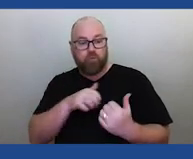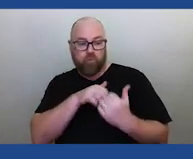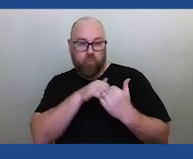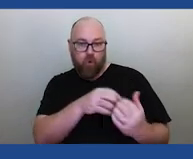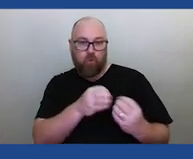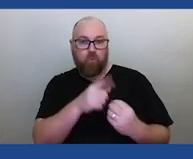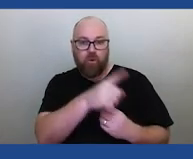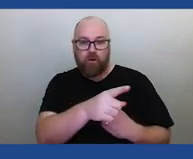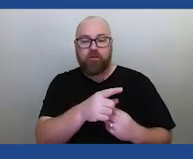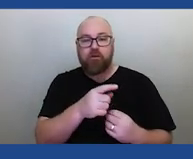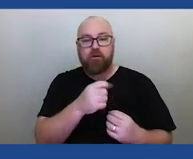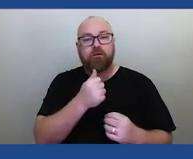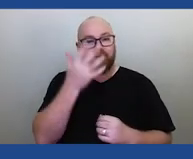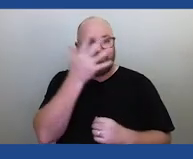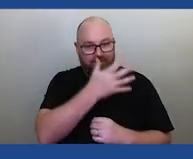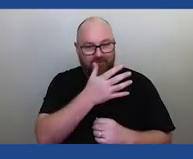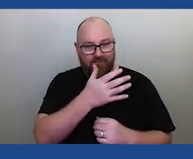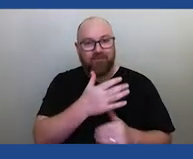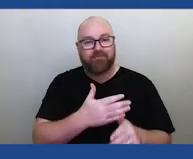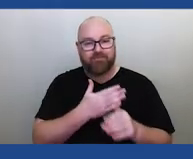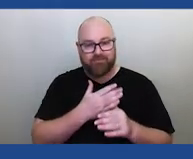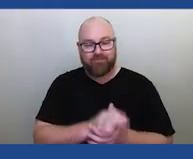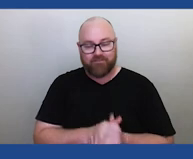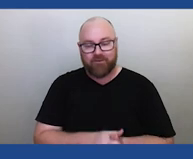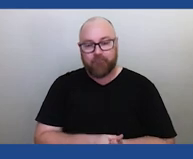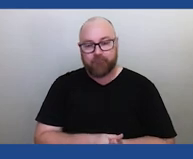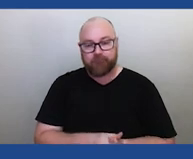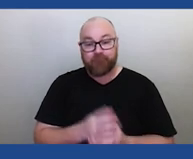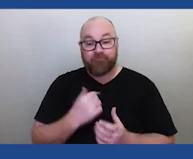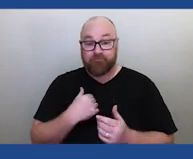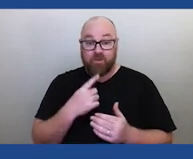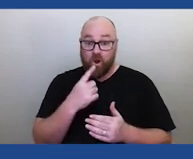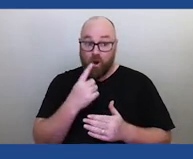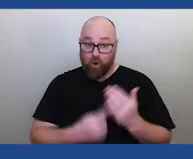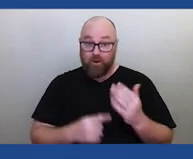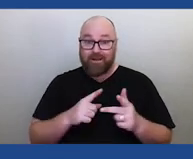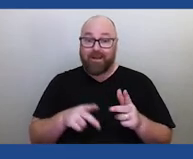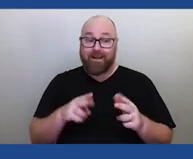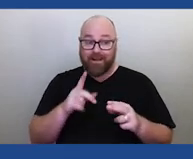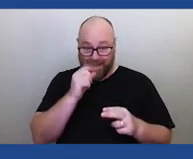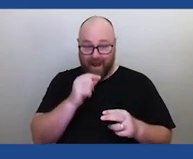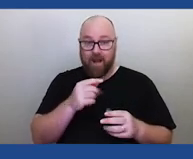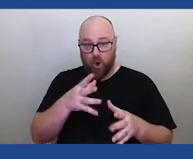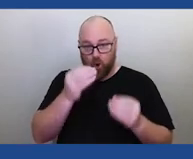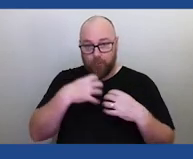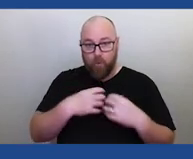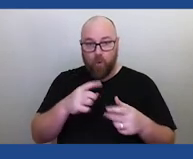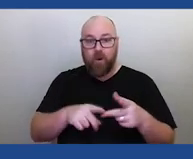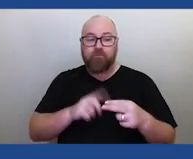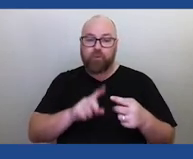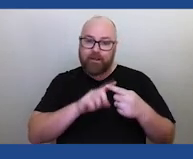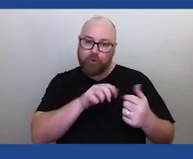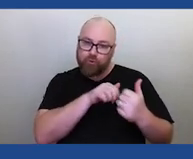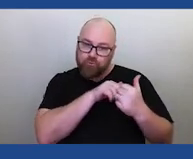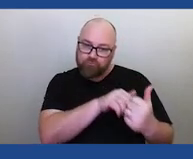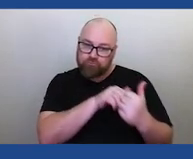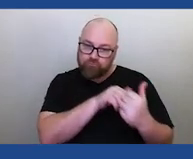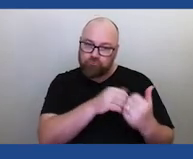but it's only it's only going to happen if we continue to work collaboratively with the Communities, with the Elders,